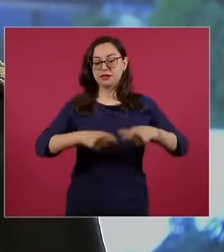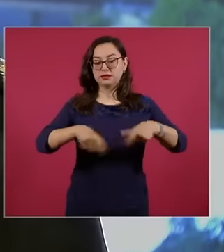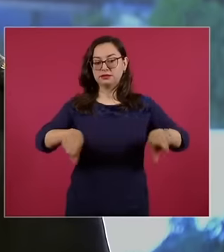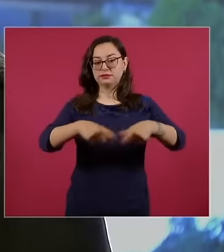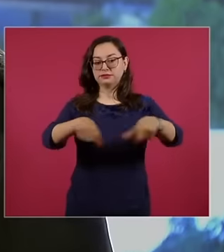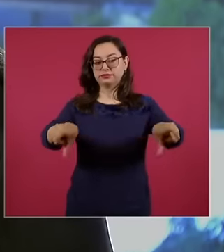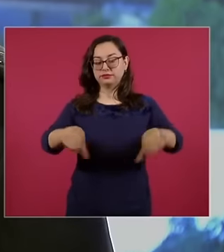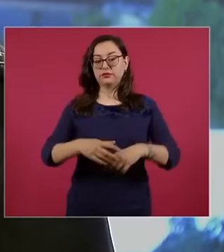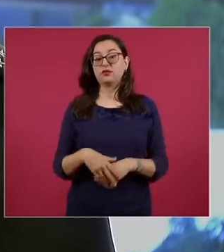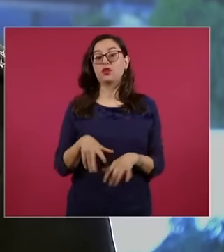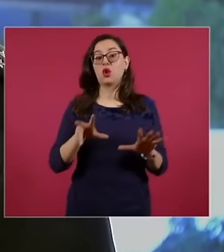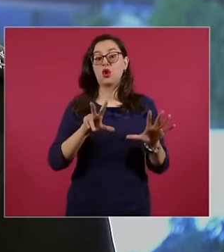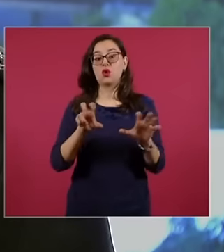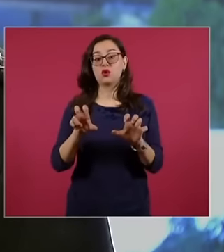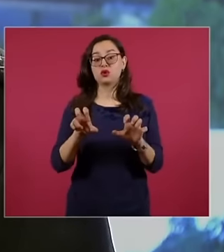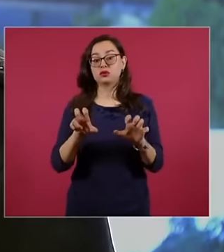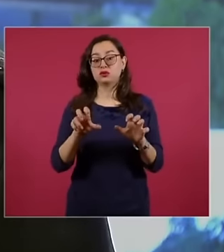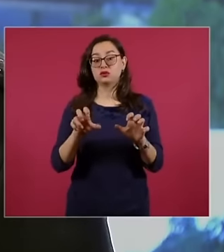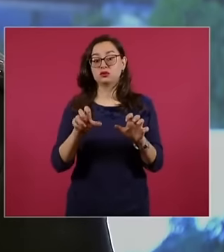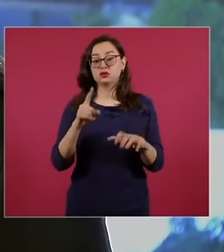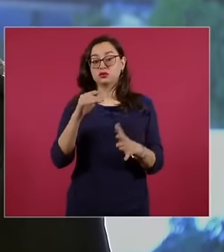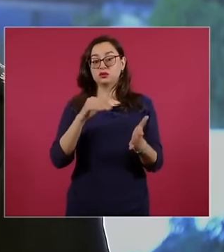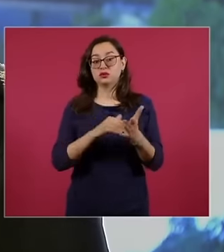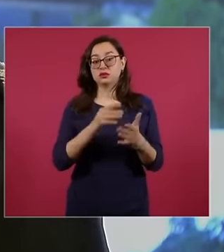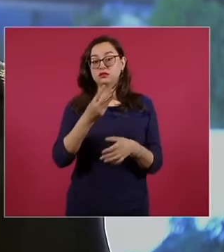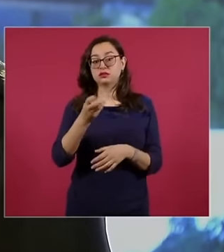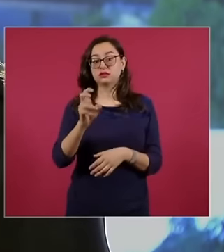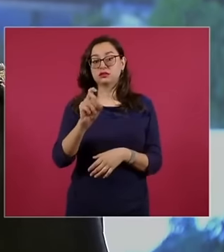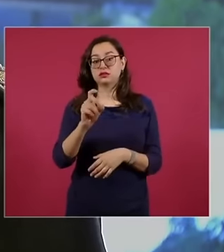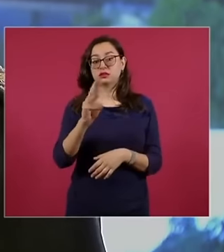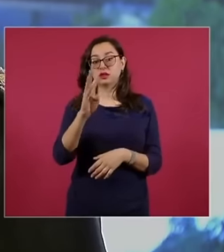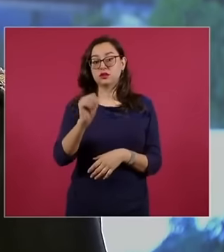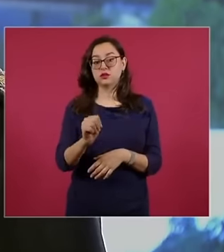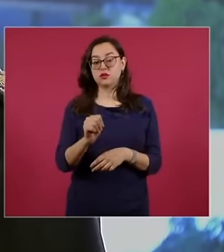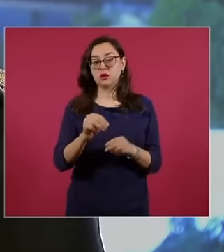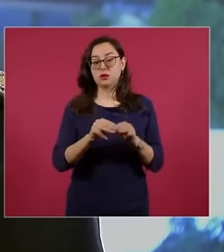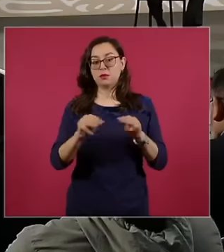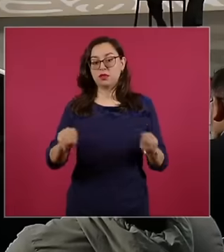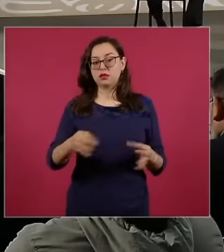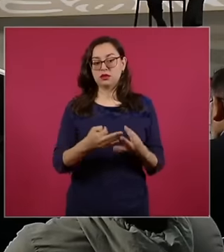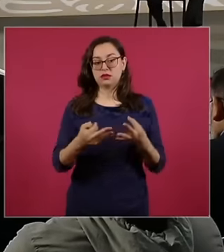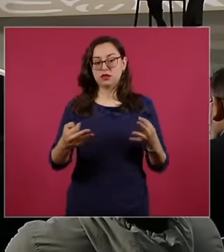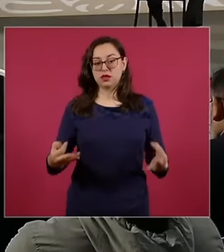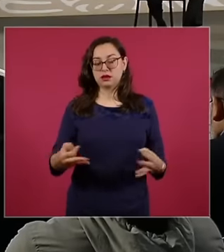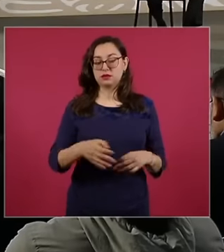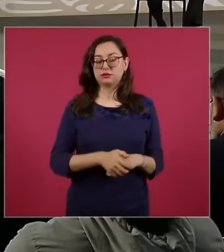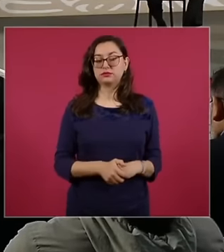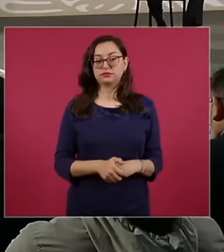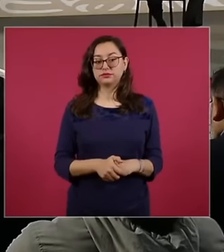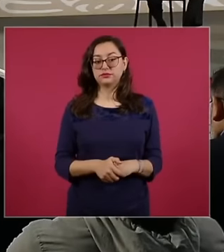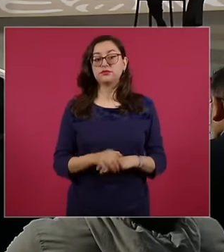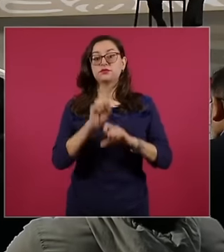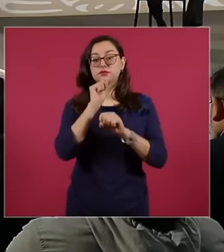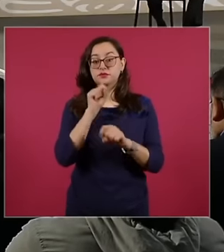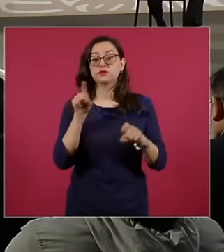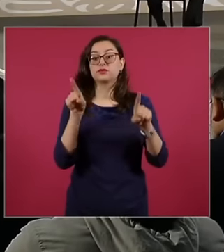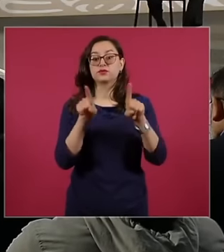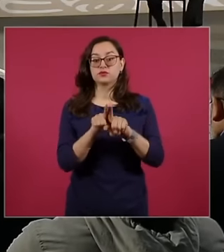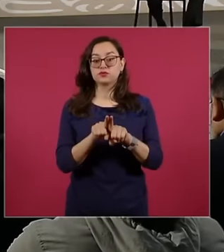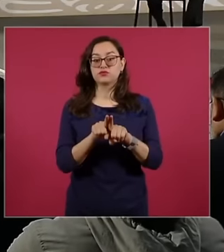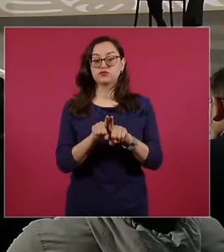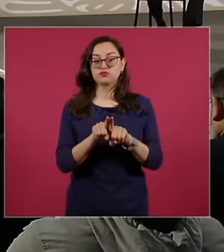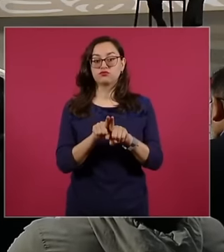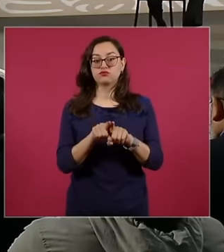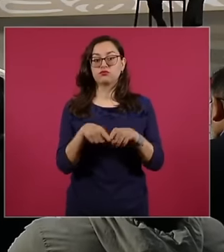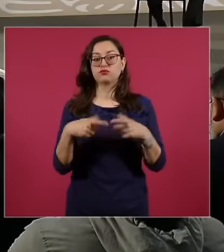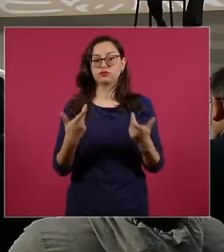about 800 1,339 m cu of land a value engineering was used with a geogrid that gives it